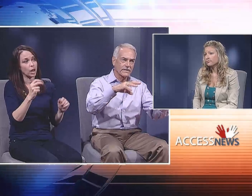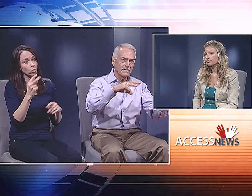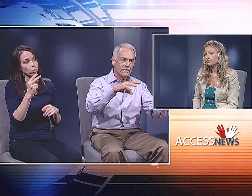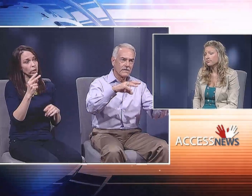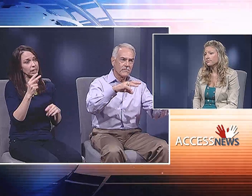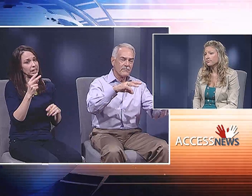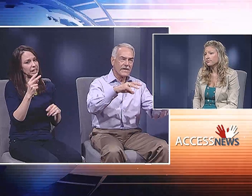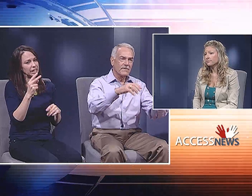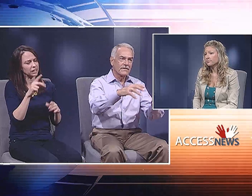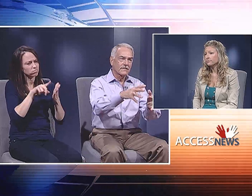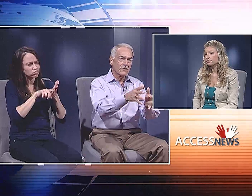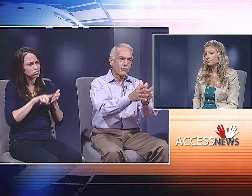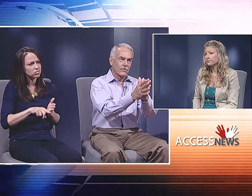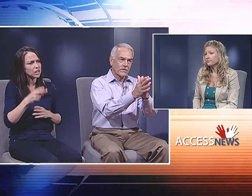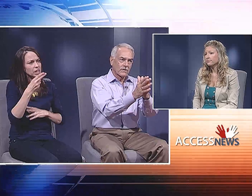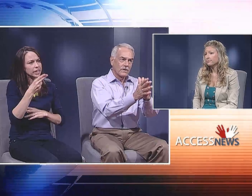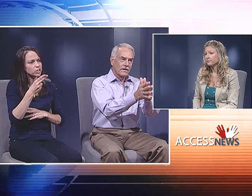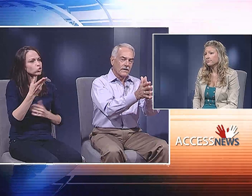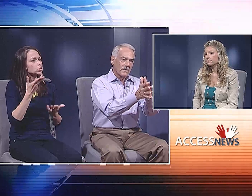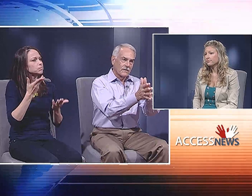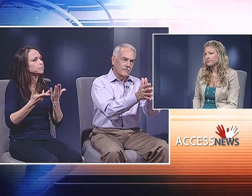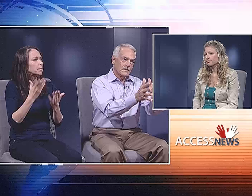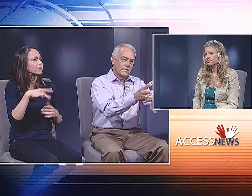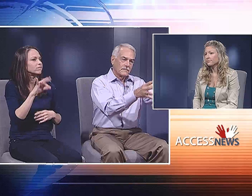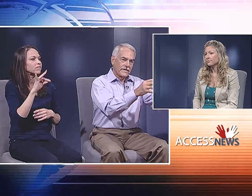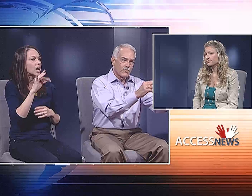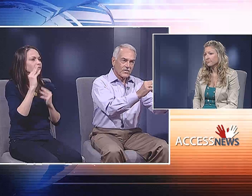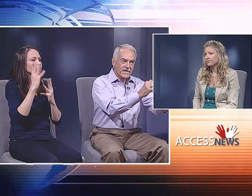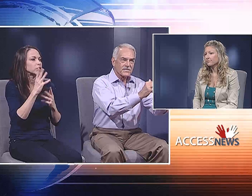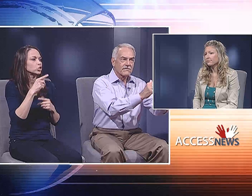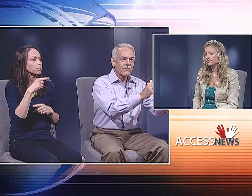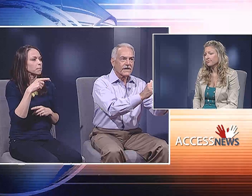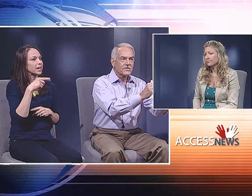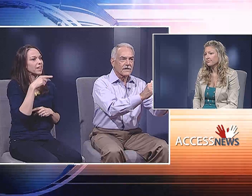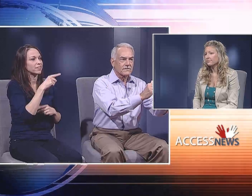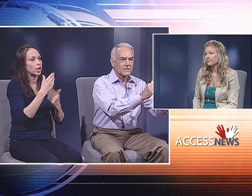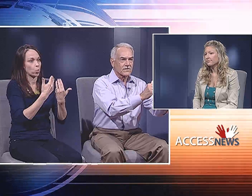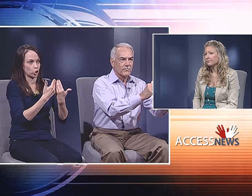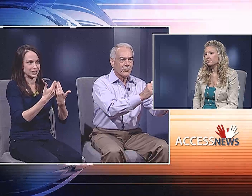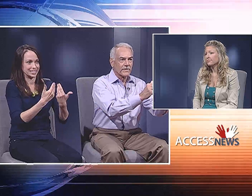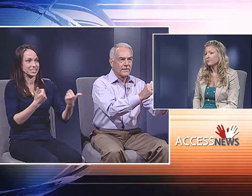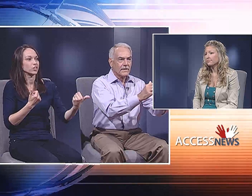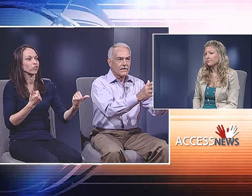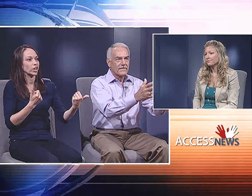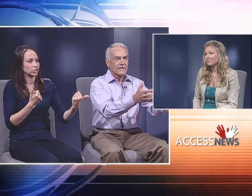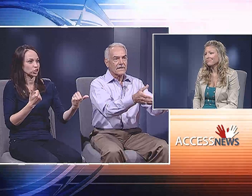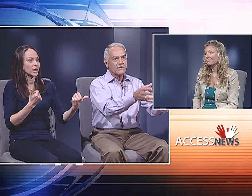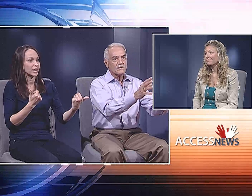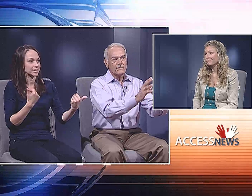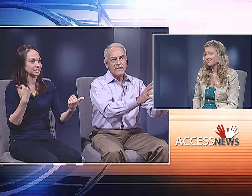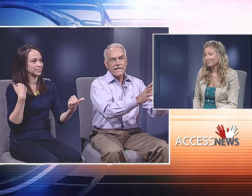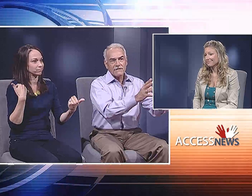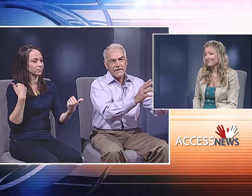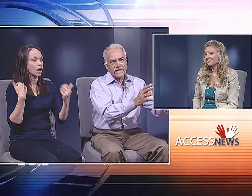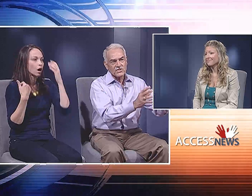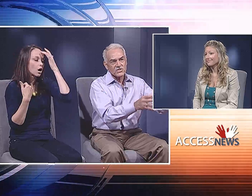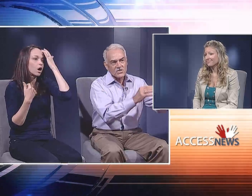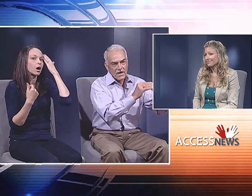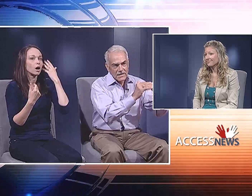Or, can we look to history to explain, maybe that there were-- they were disenfranchised at some point,